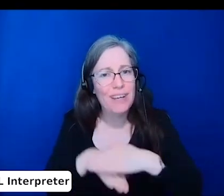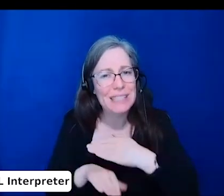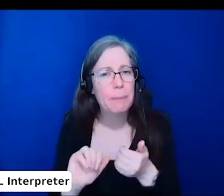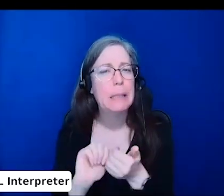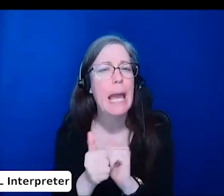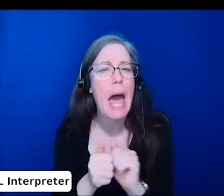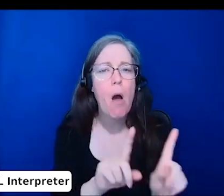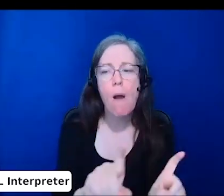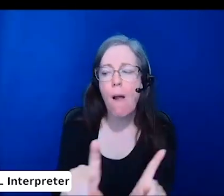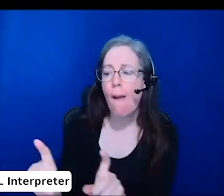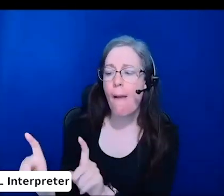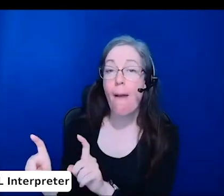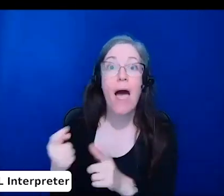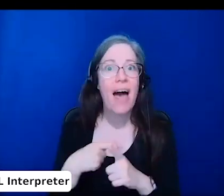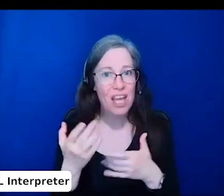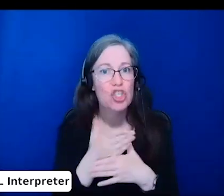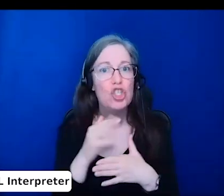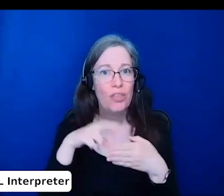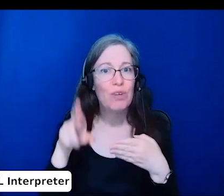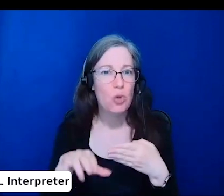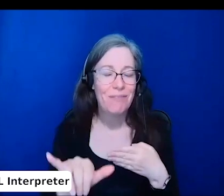I agree it's a very tricky question, and we don't have